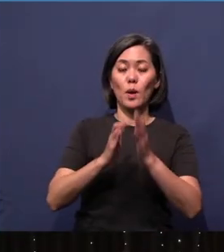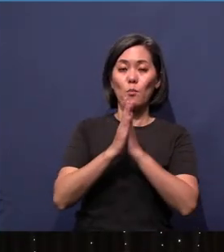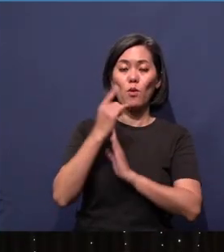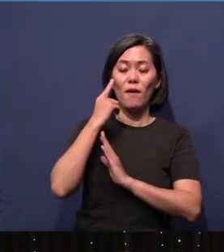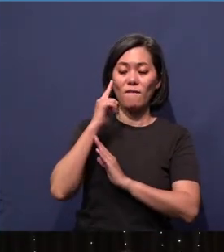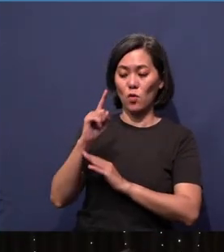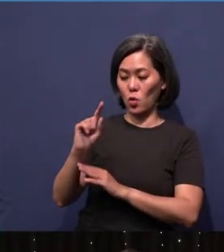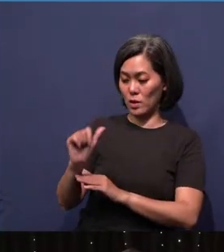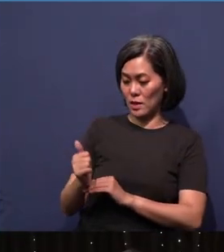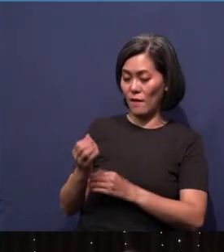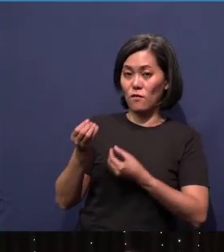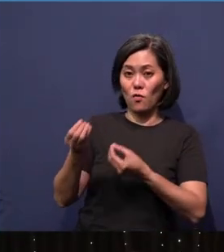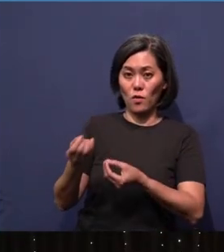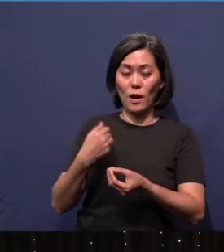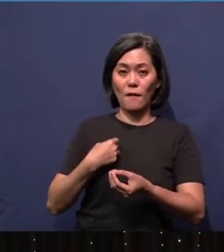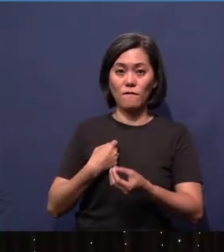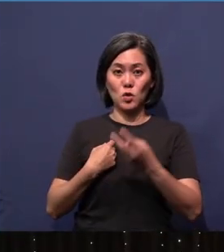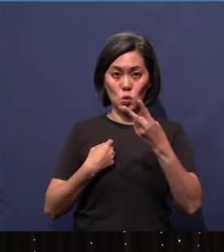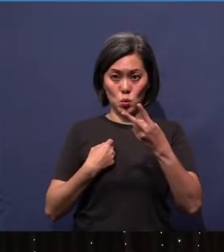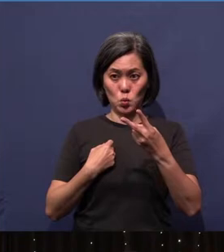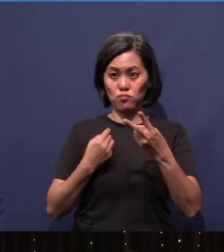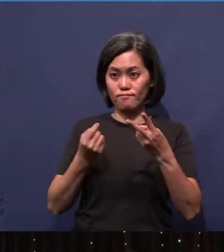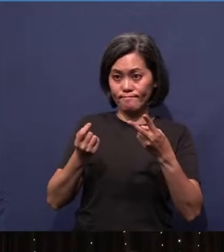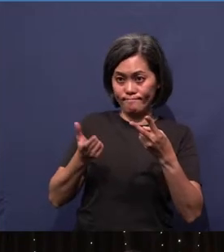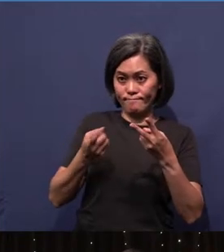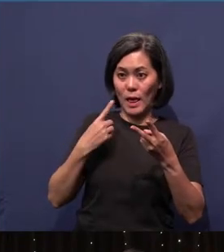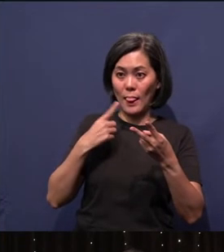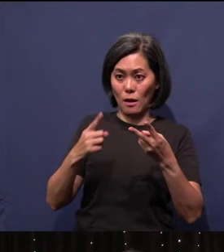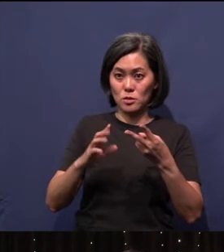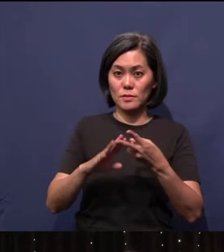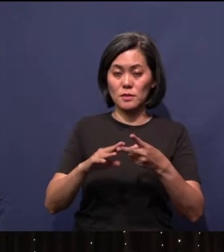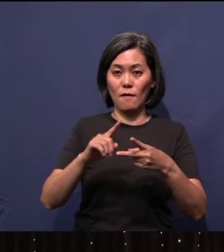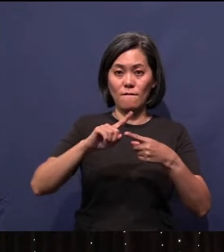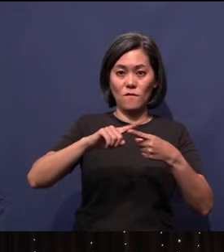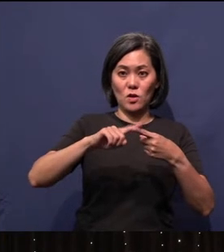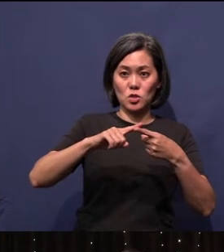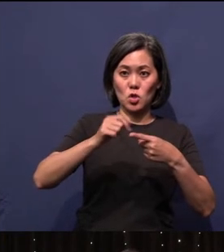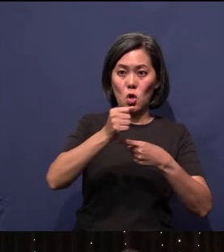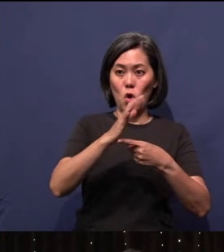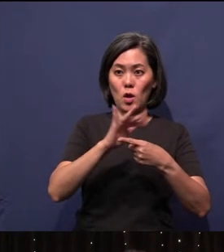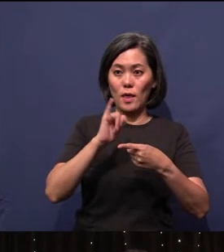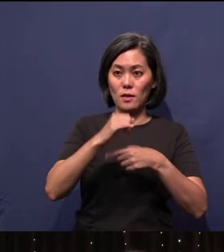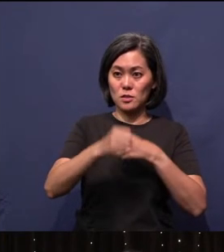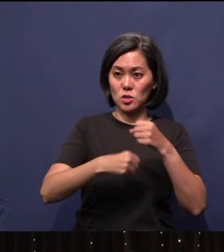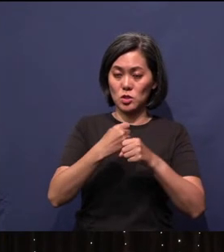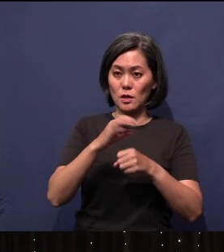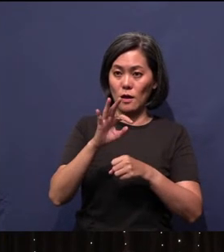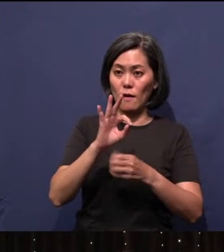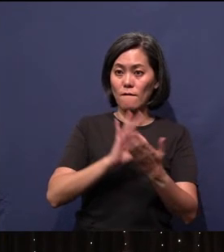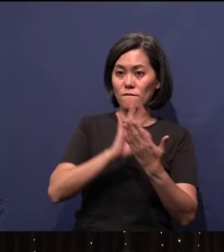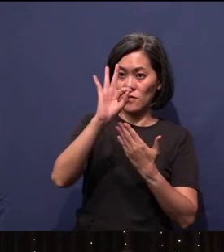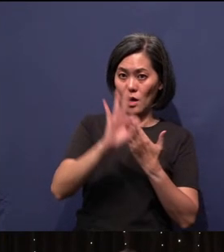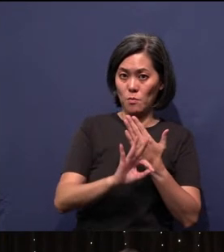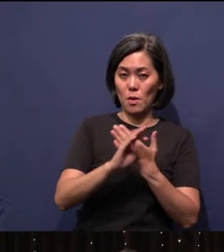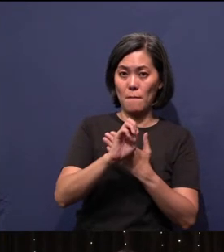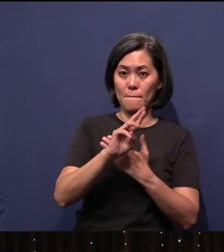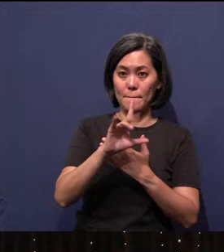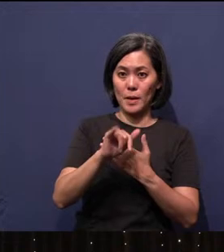offering, I have two really quick announcements to make. The first one is earlier this year in February, Bartley partnered with OneForJesus,